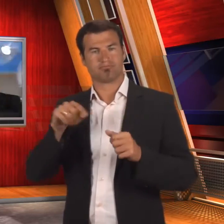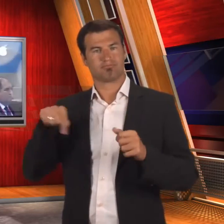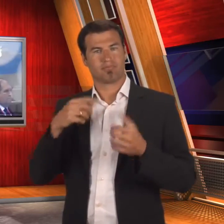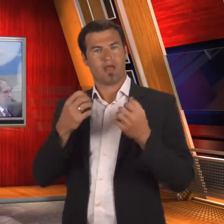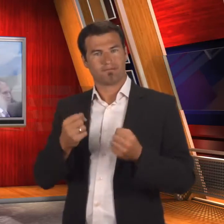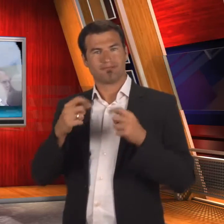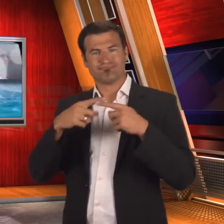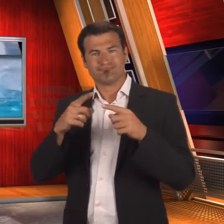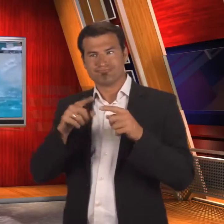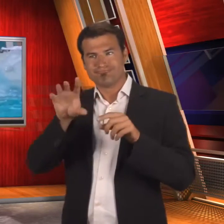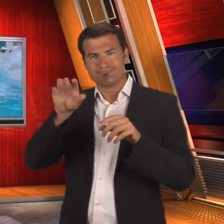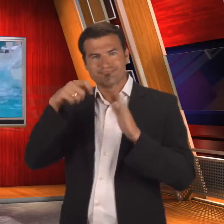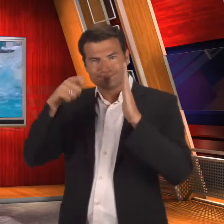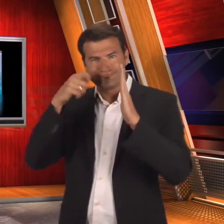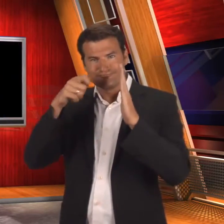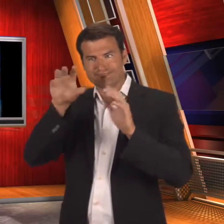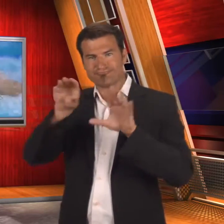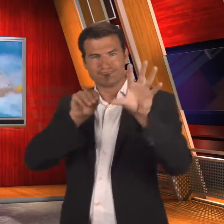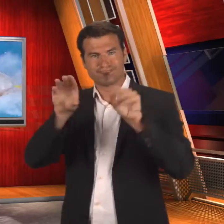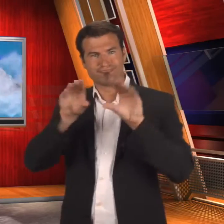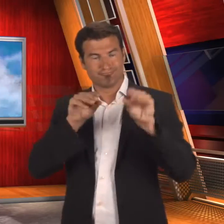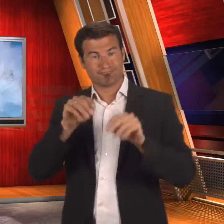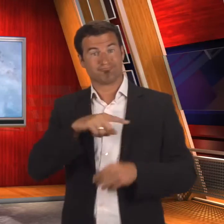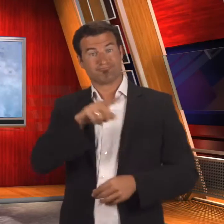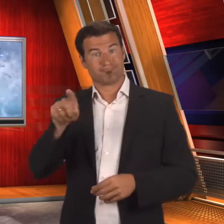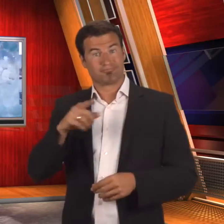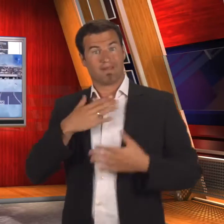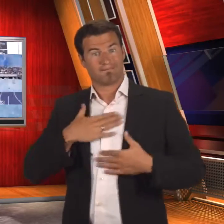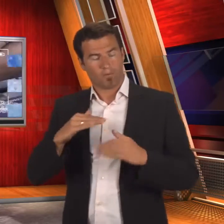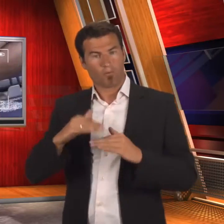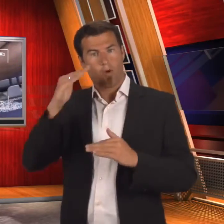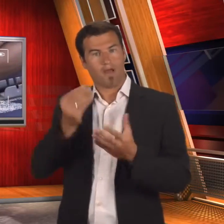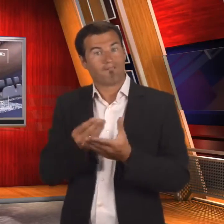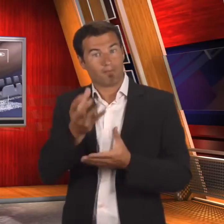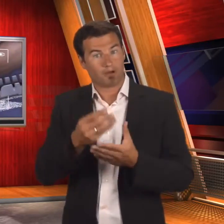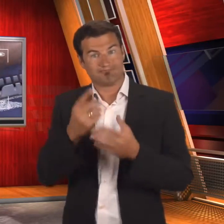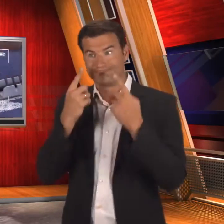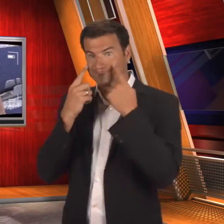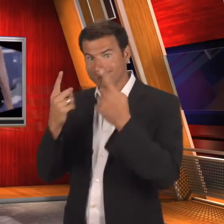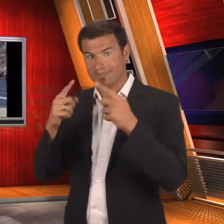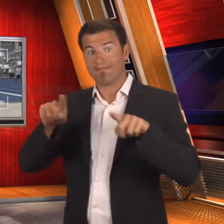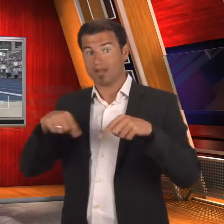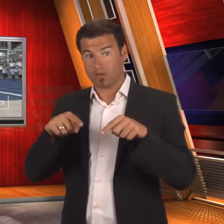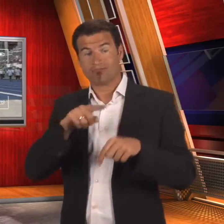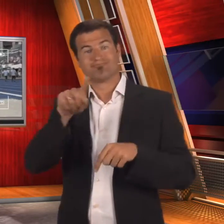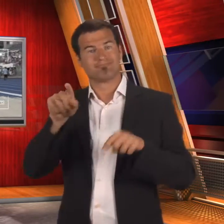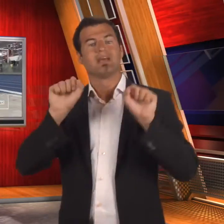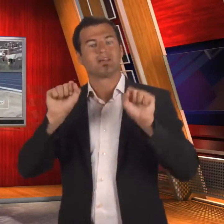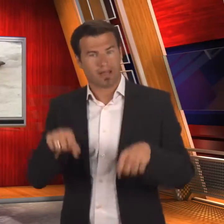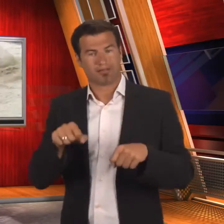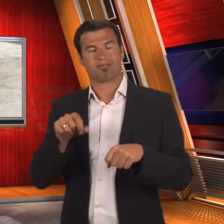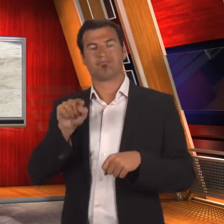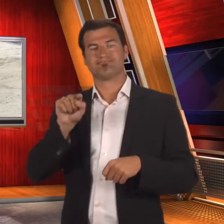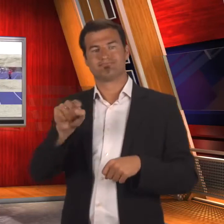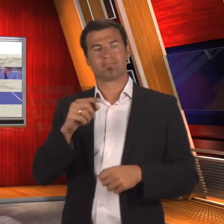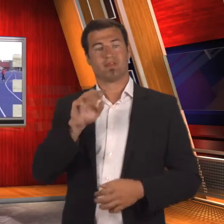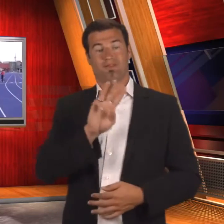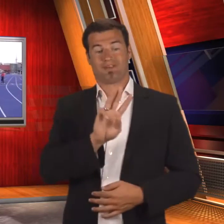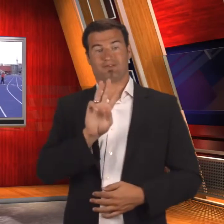For more information, you could watch back on